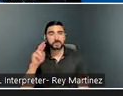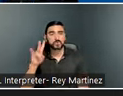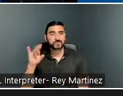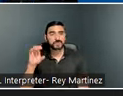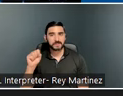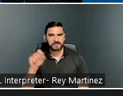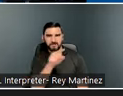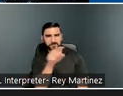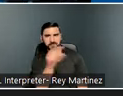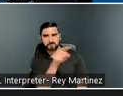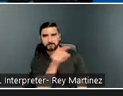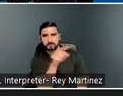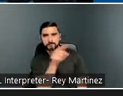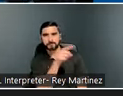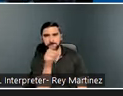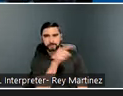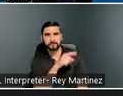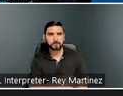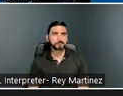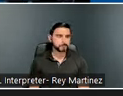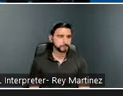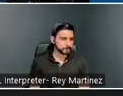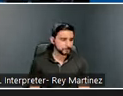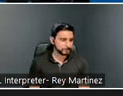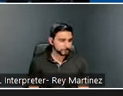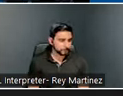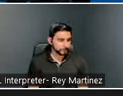or ACL dot gov forward slash housing and services.